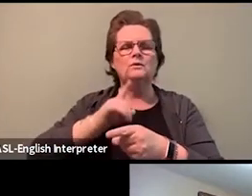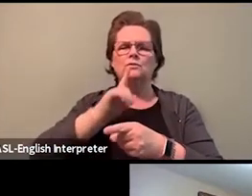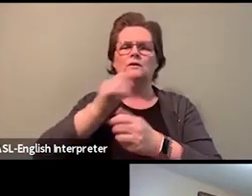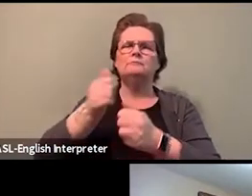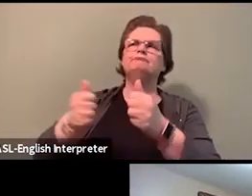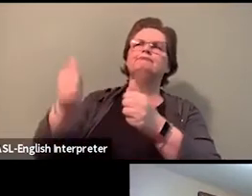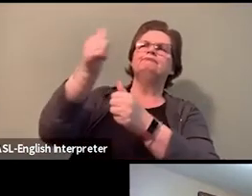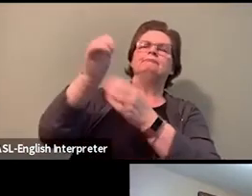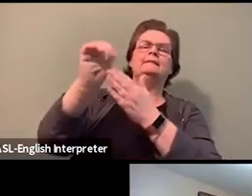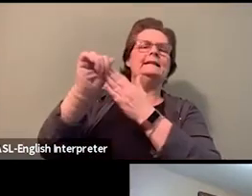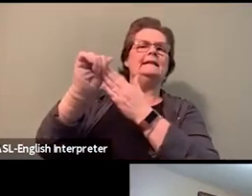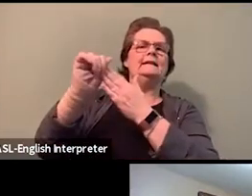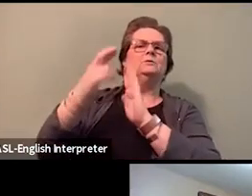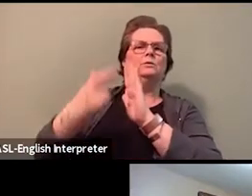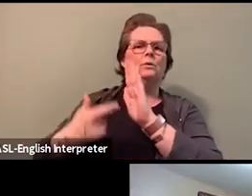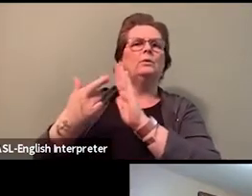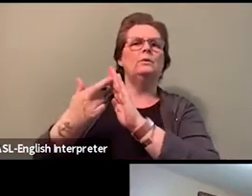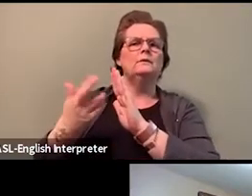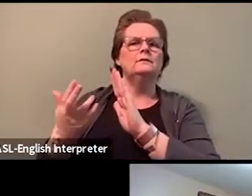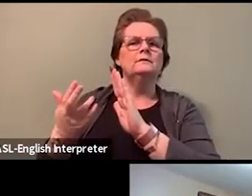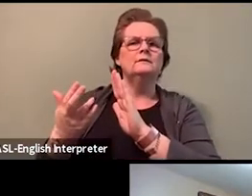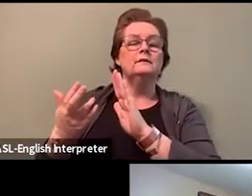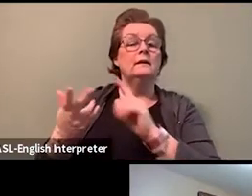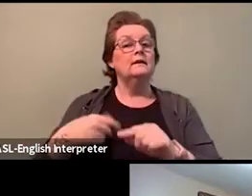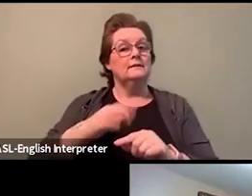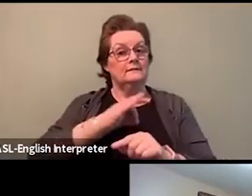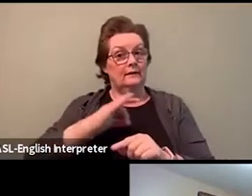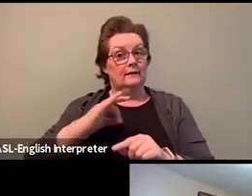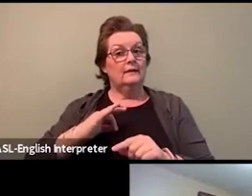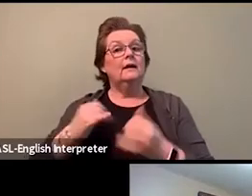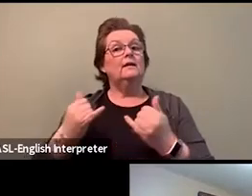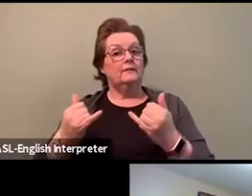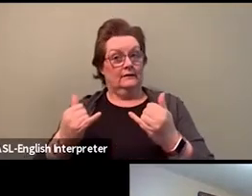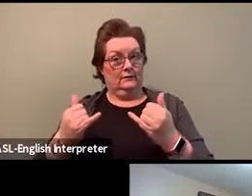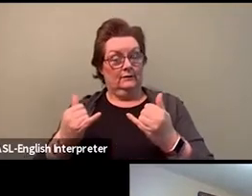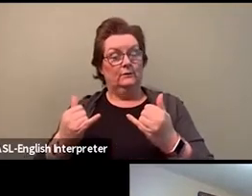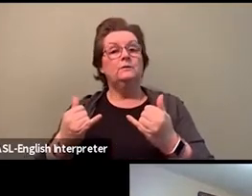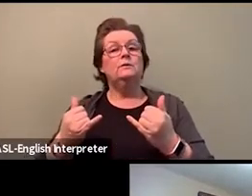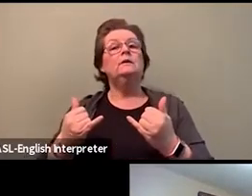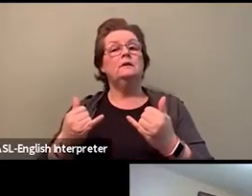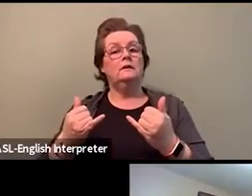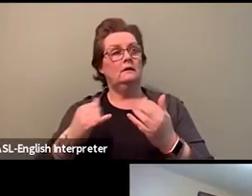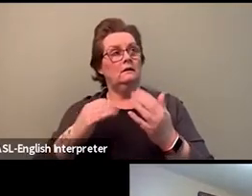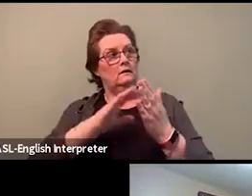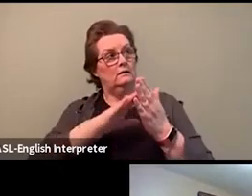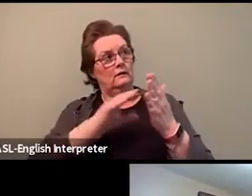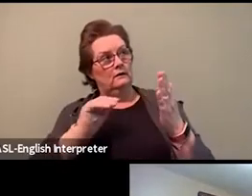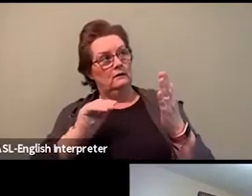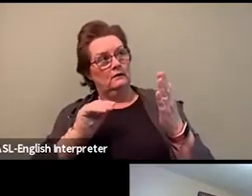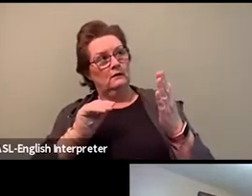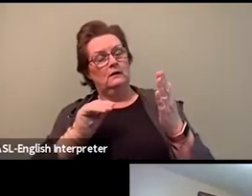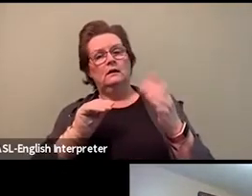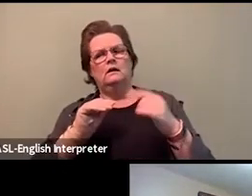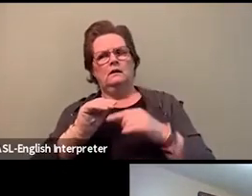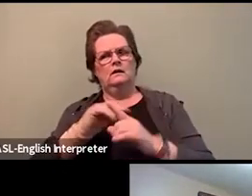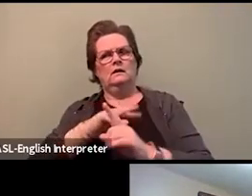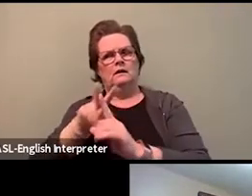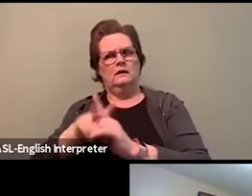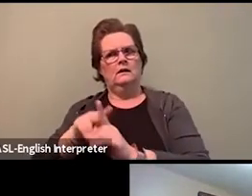and staff who've begun the critical work of addressing racism in our union. But this is meant to developing a plan to ensure